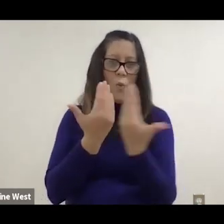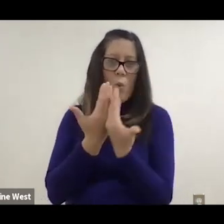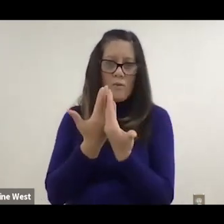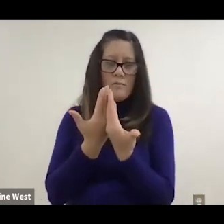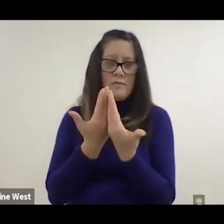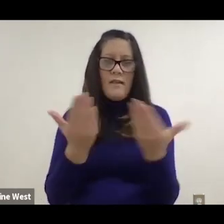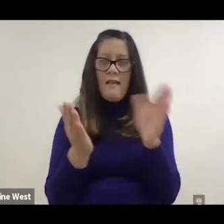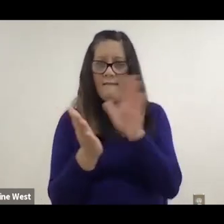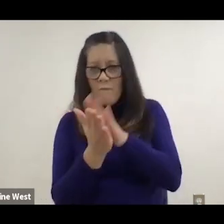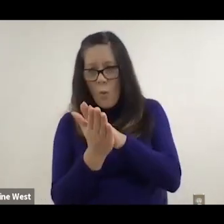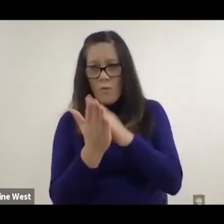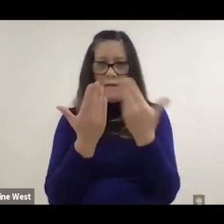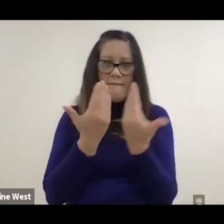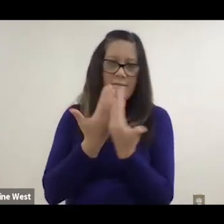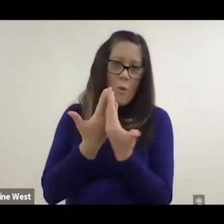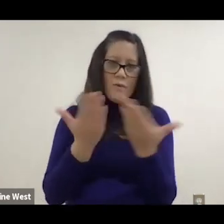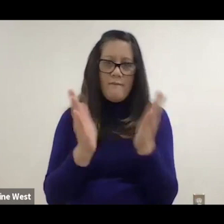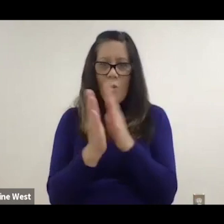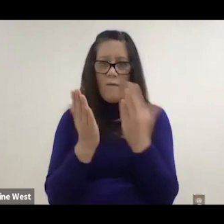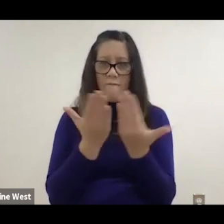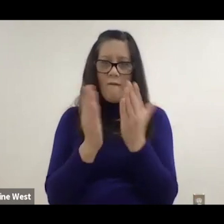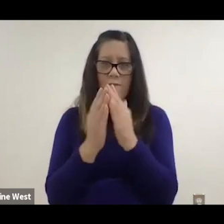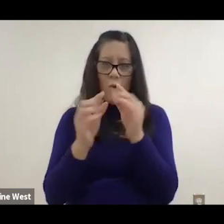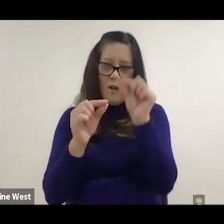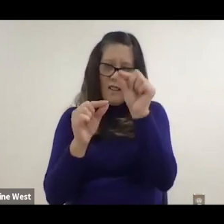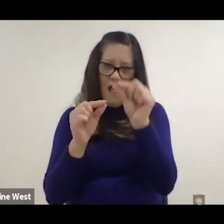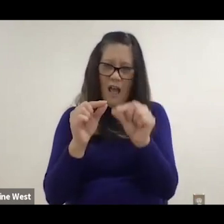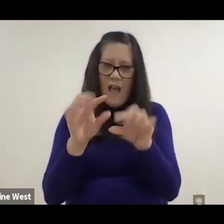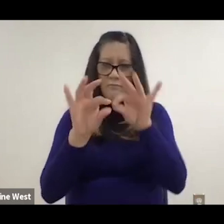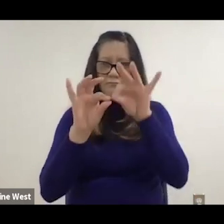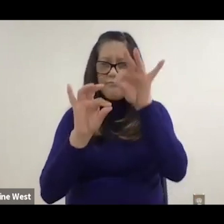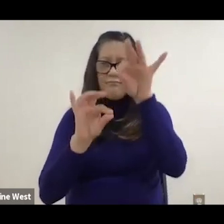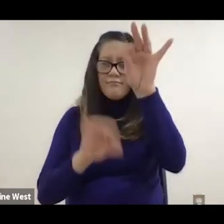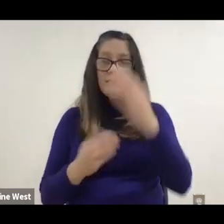Do that several times and then you can tear it fairly easily along the line.